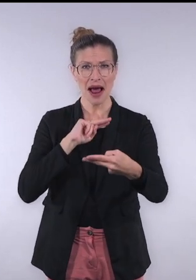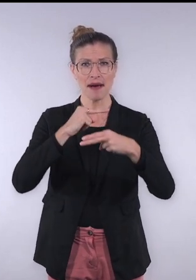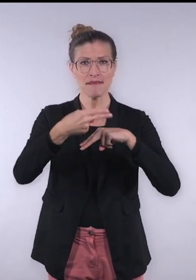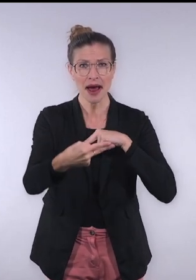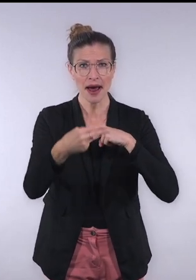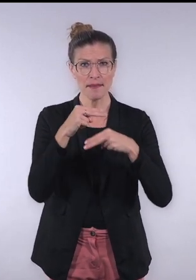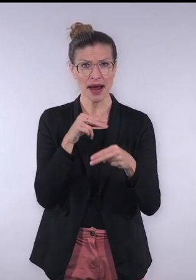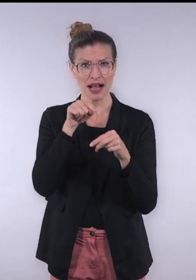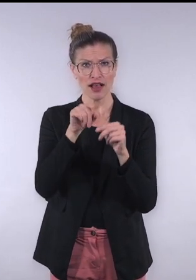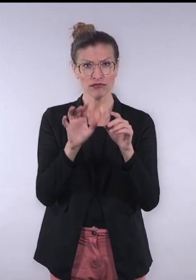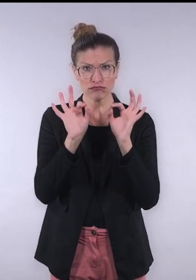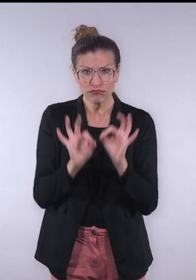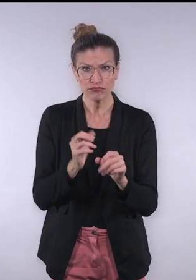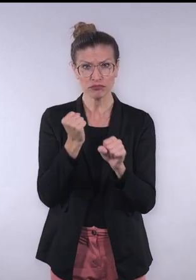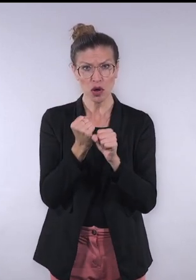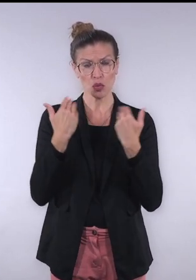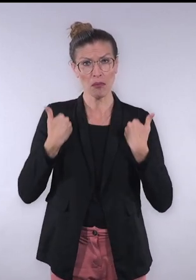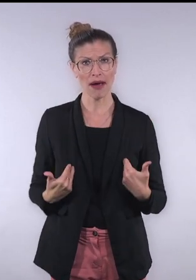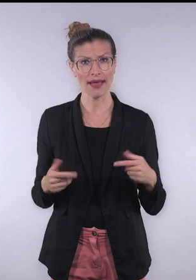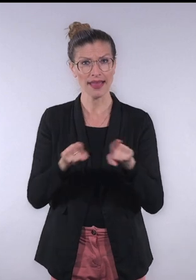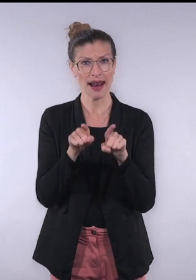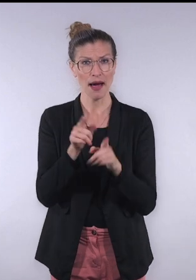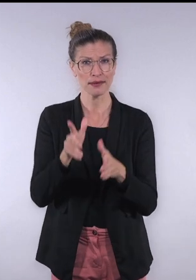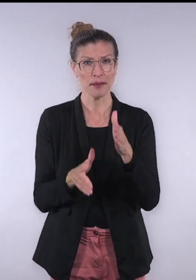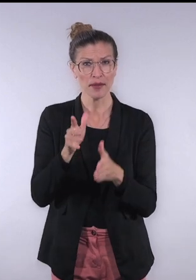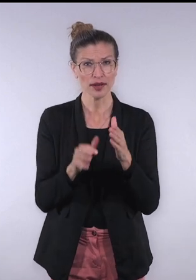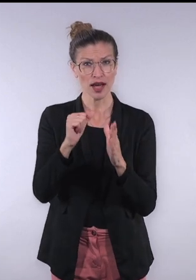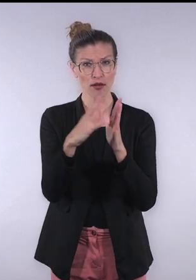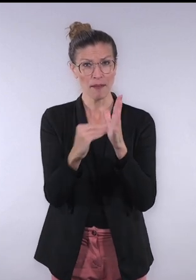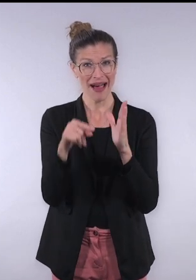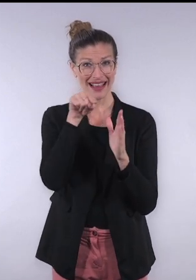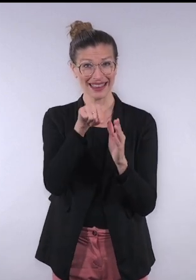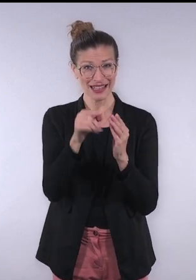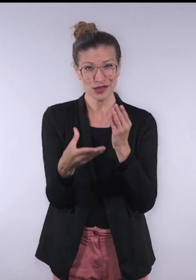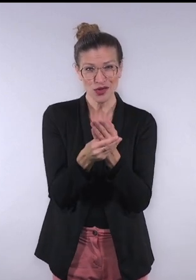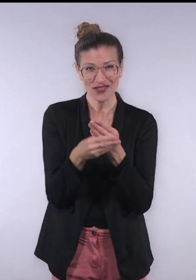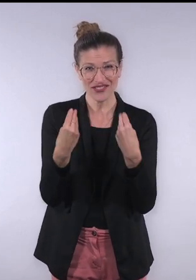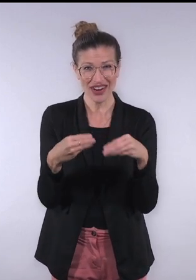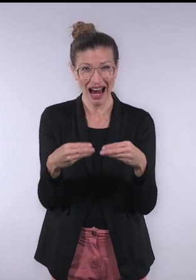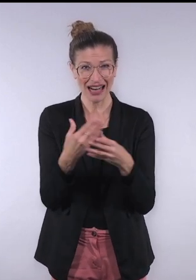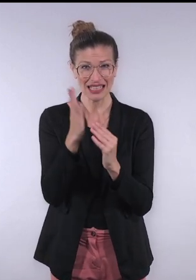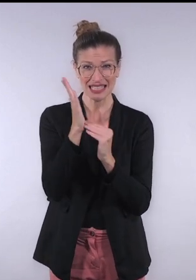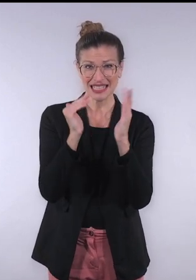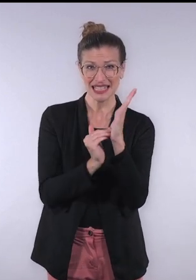and functions of a real human conversation. Alana is a software company, meaning that our systems are built